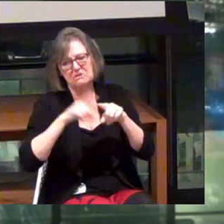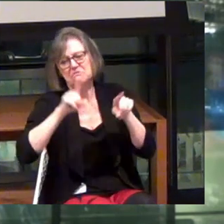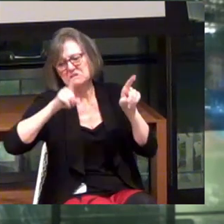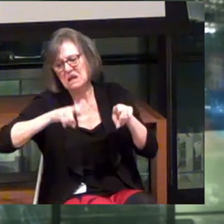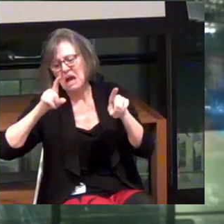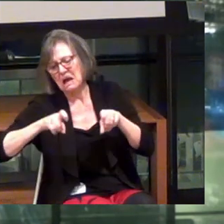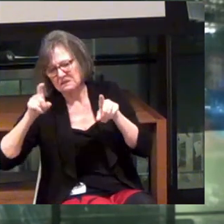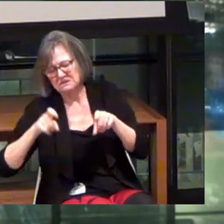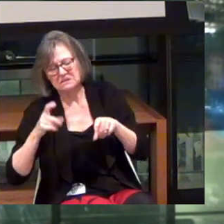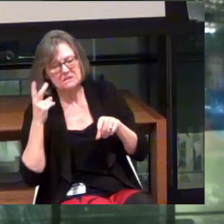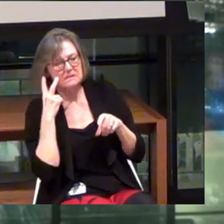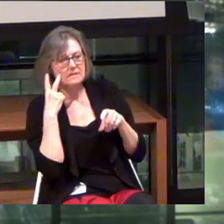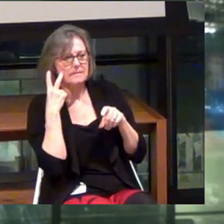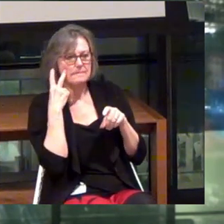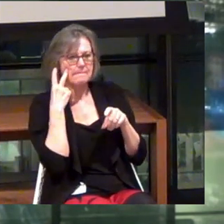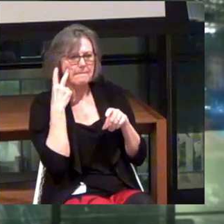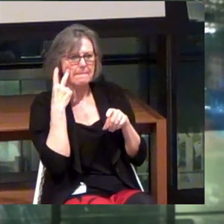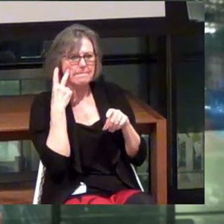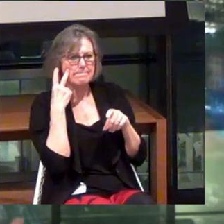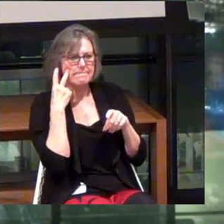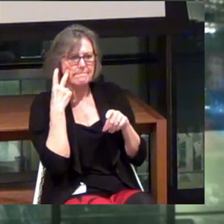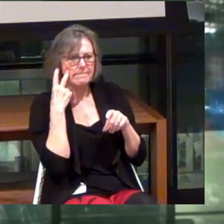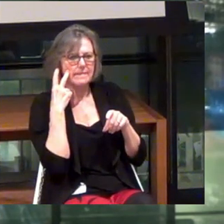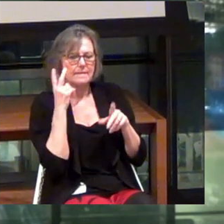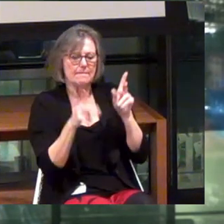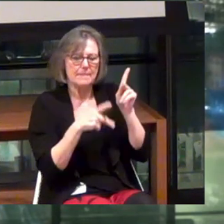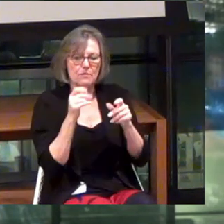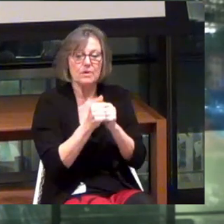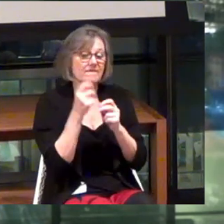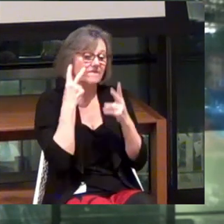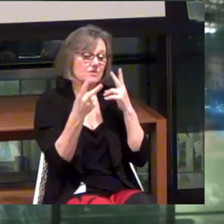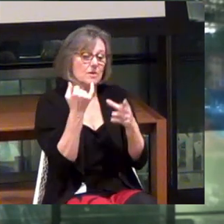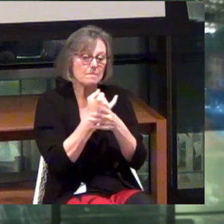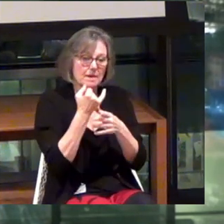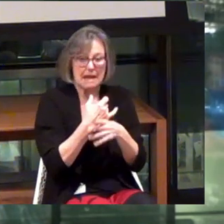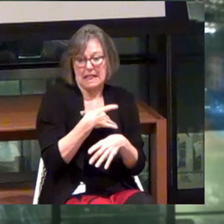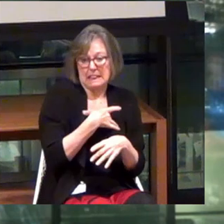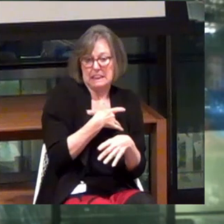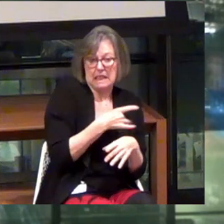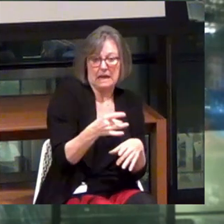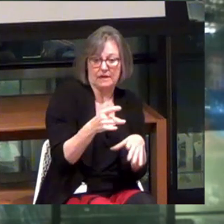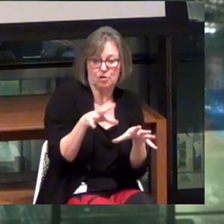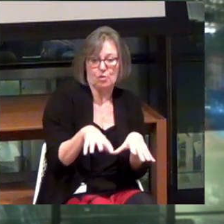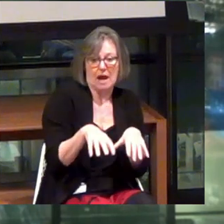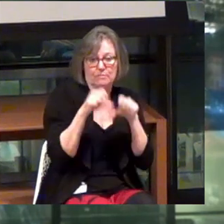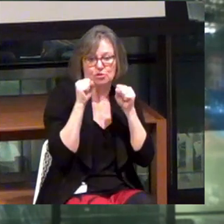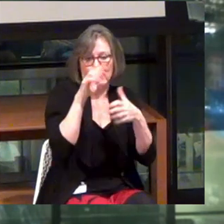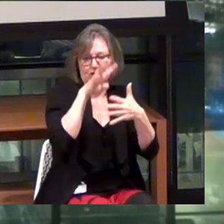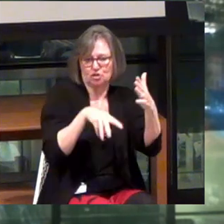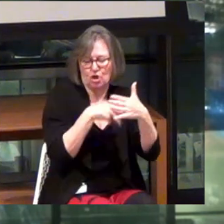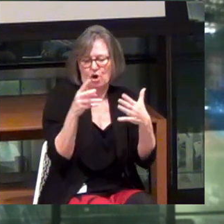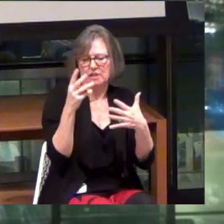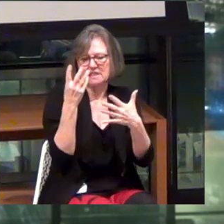To see how folks with visual impairments like to absorb charts and graphs.